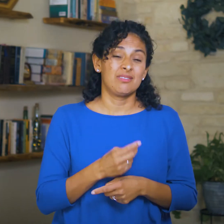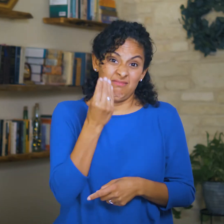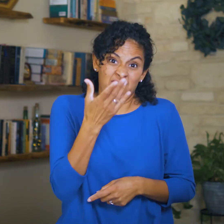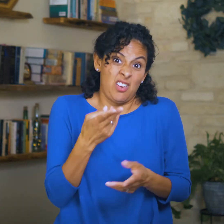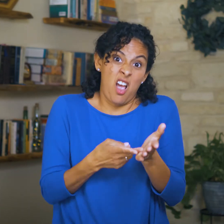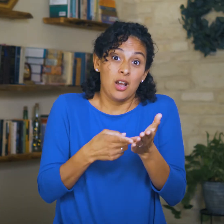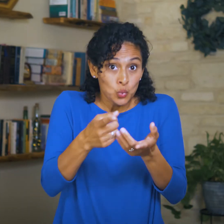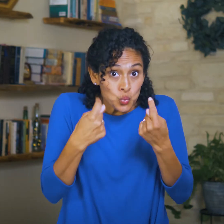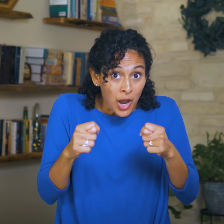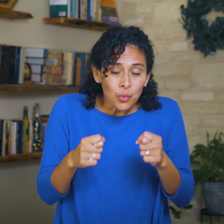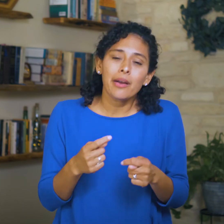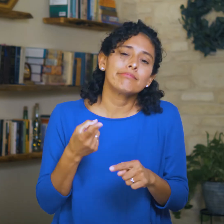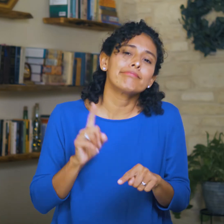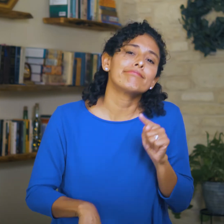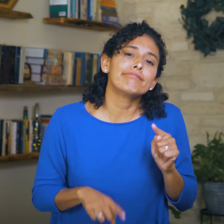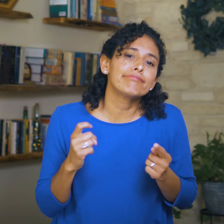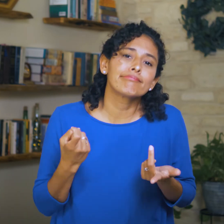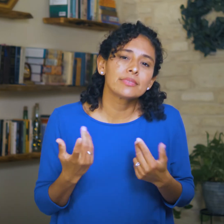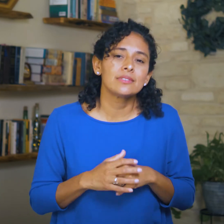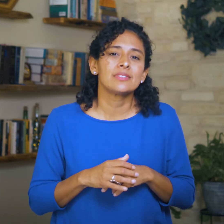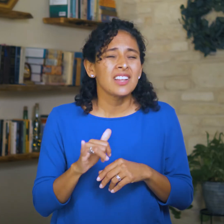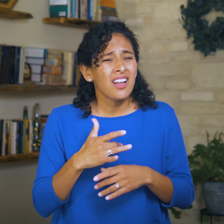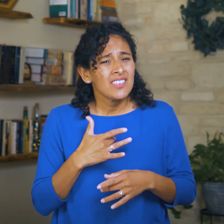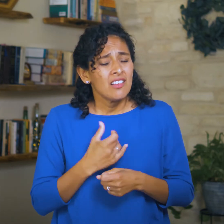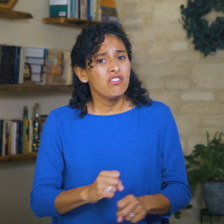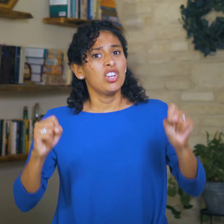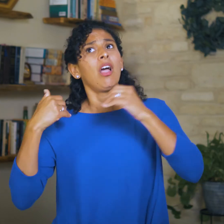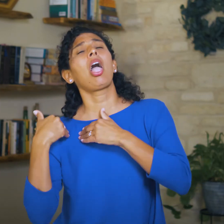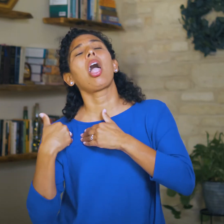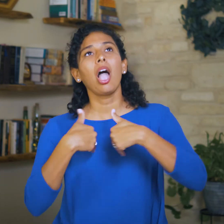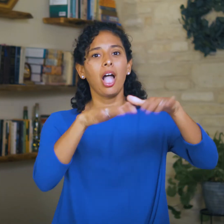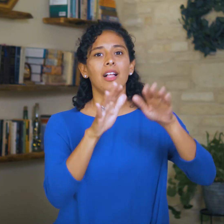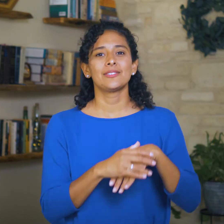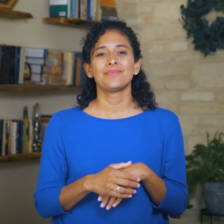We couldn’t if we had to! How freeing is that?!